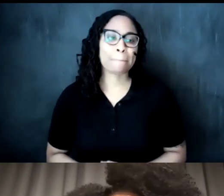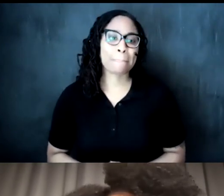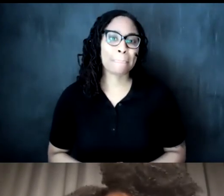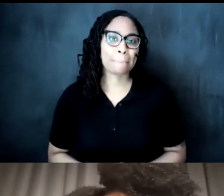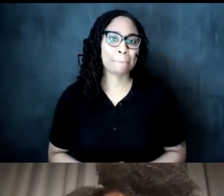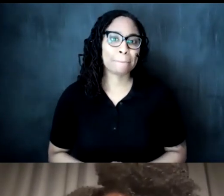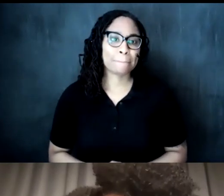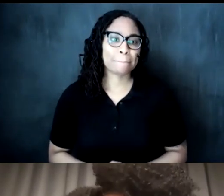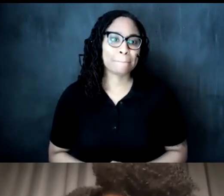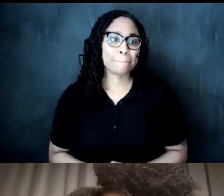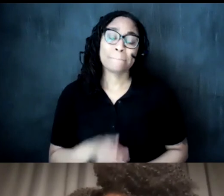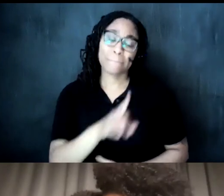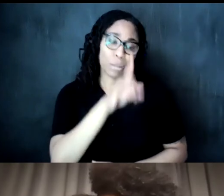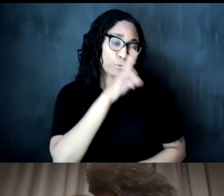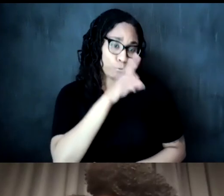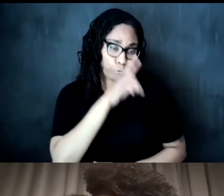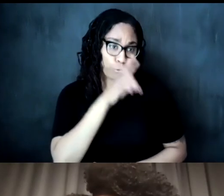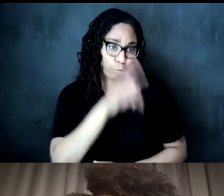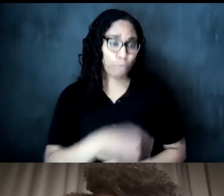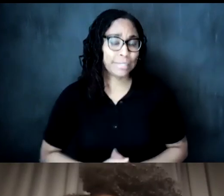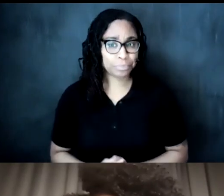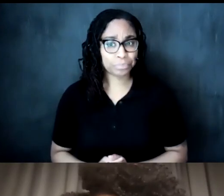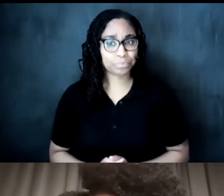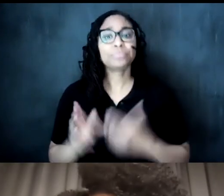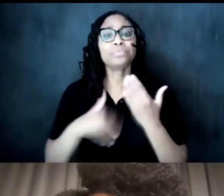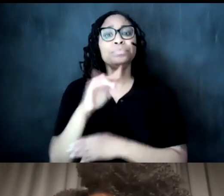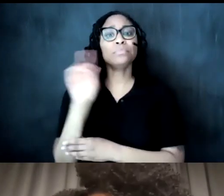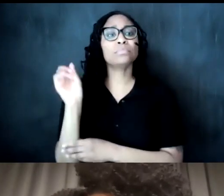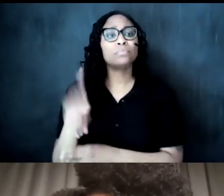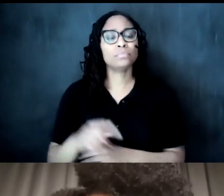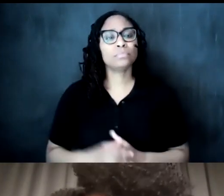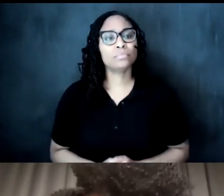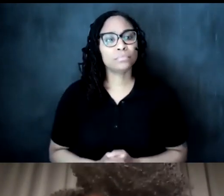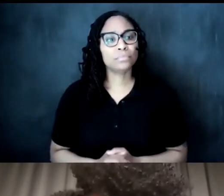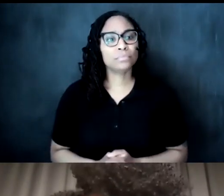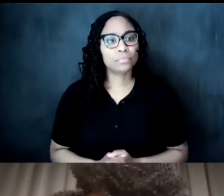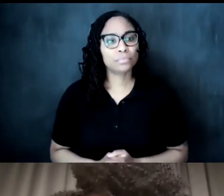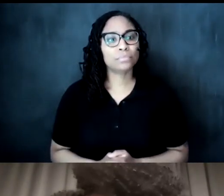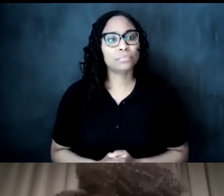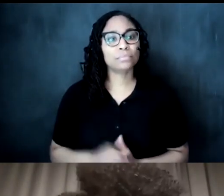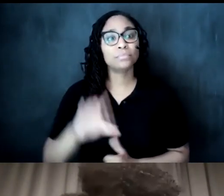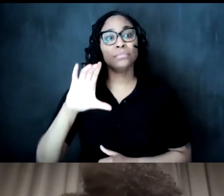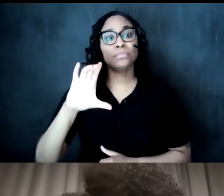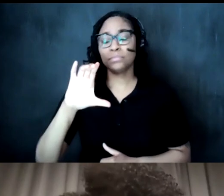that is very true larissa um our next question is from ashaka holly are there any books or